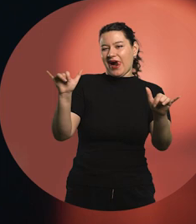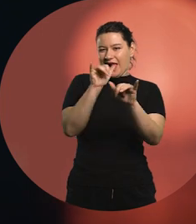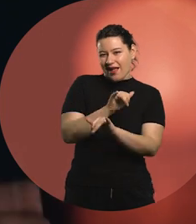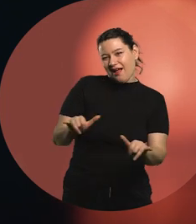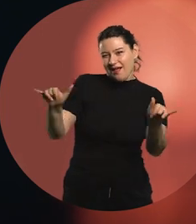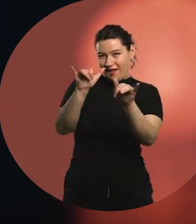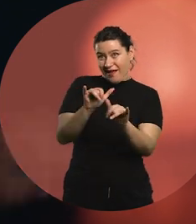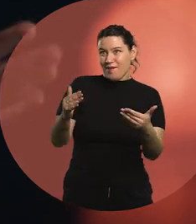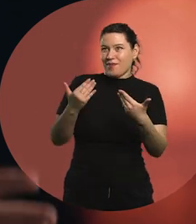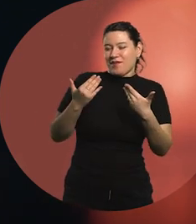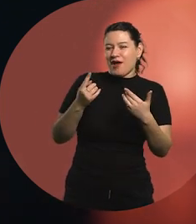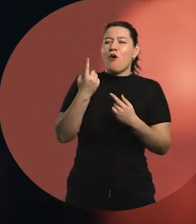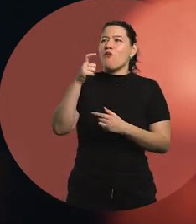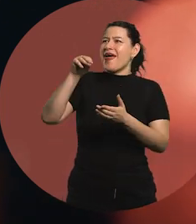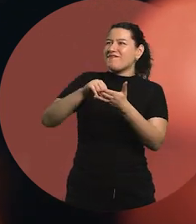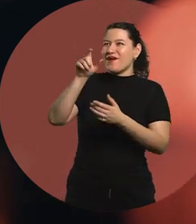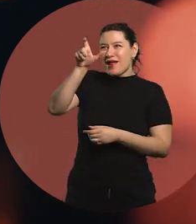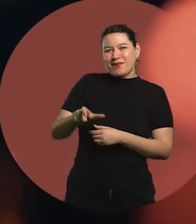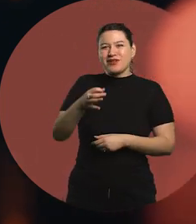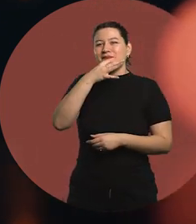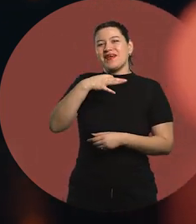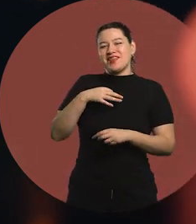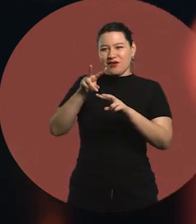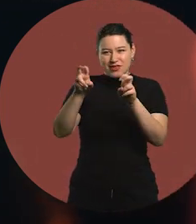Someone who worked in marketing once told me that.